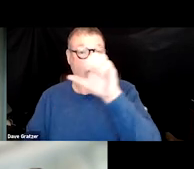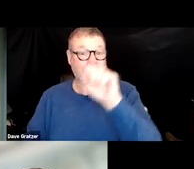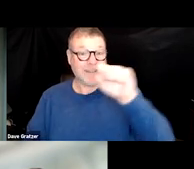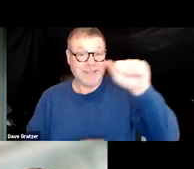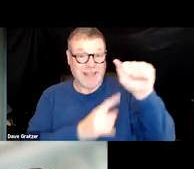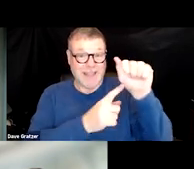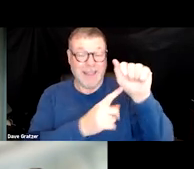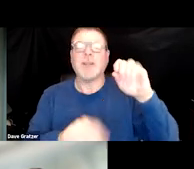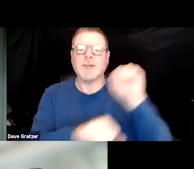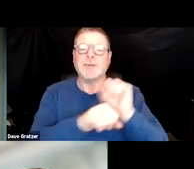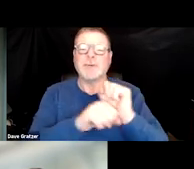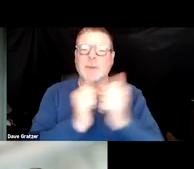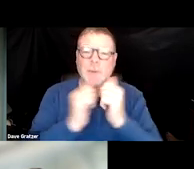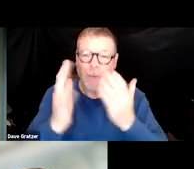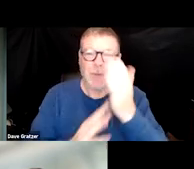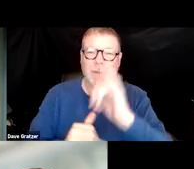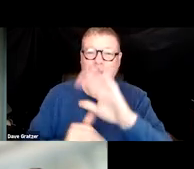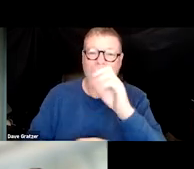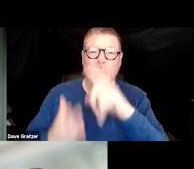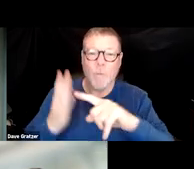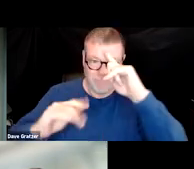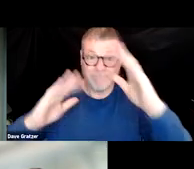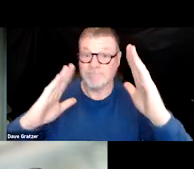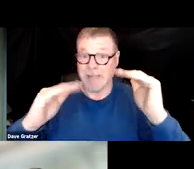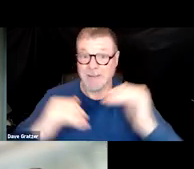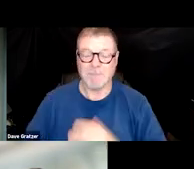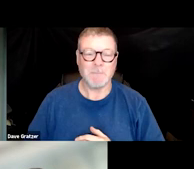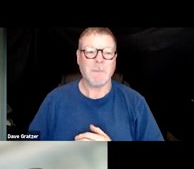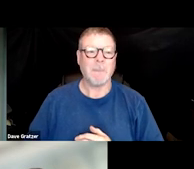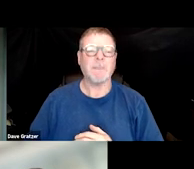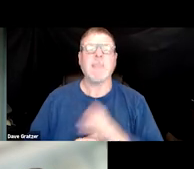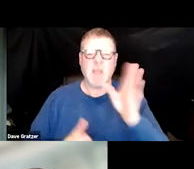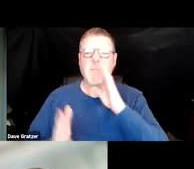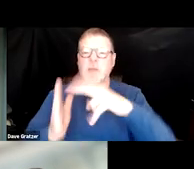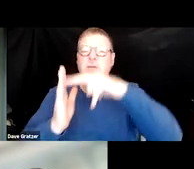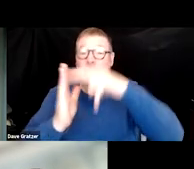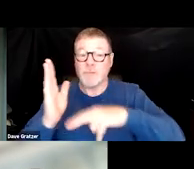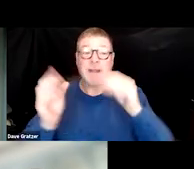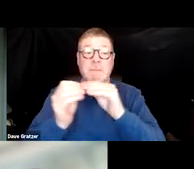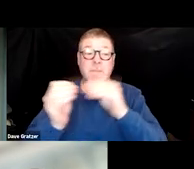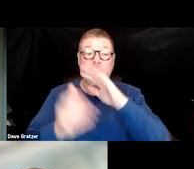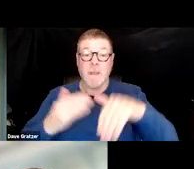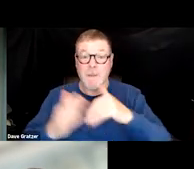these types of cases and what to expect and you can read more about all of our presenters.